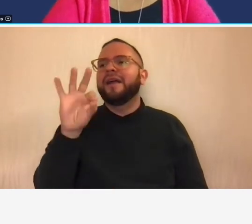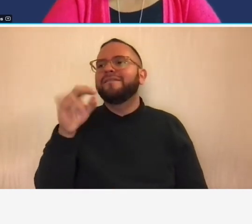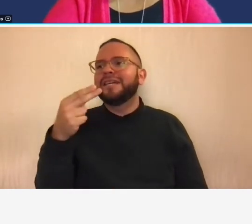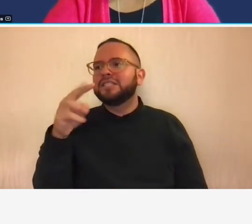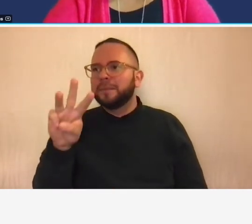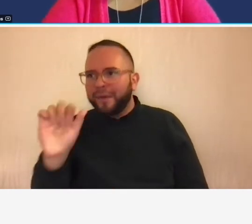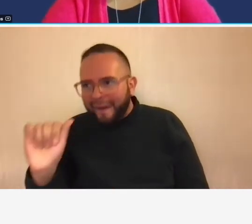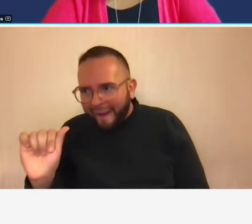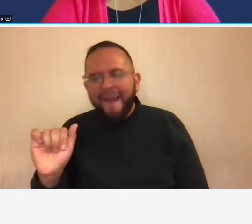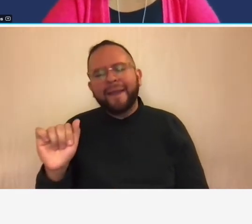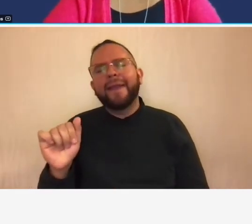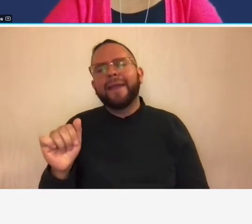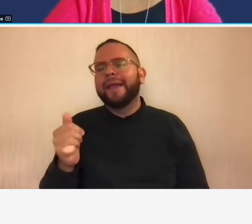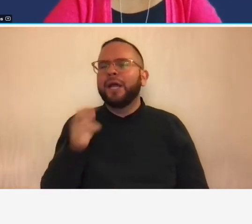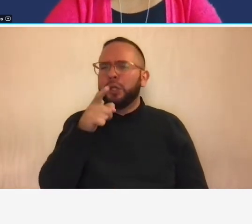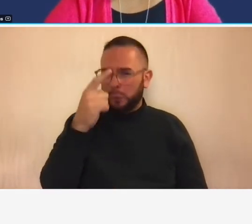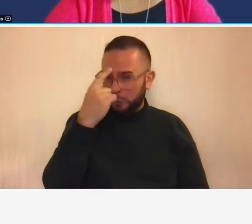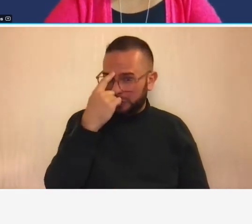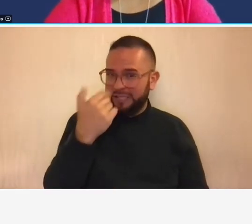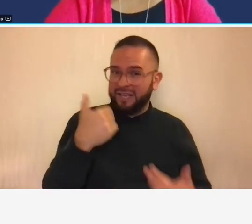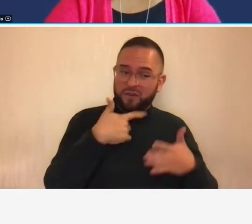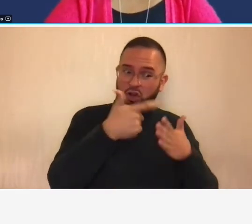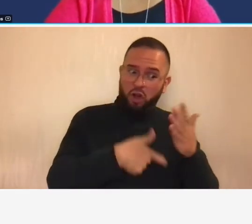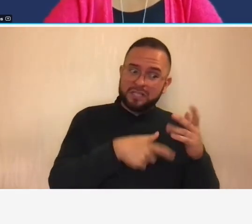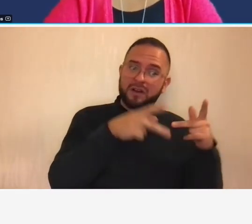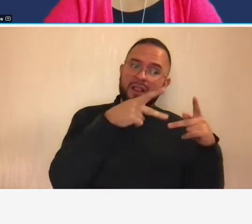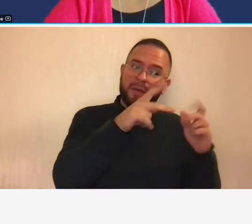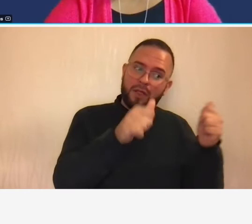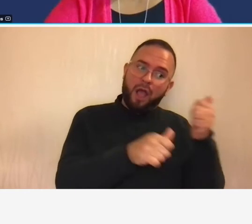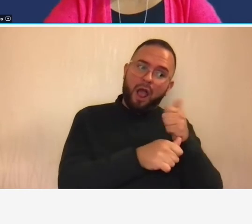the chat so are there costs that are allowable under the contract that but can be disallowed